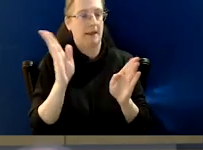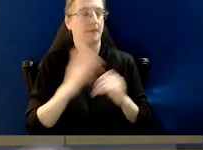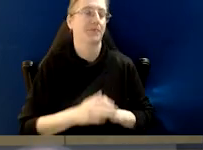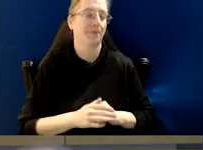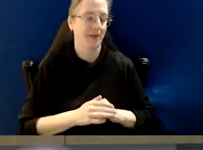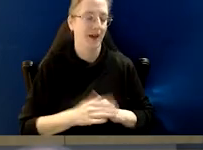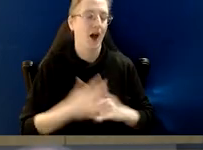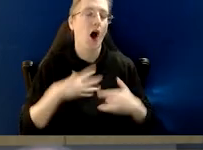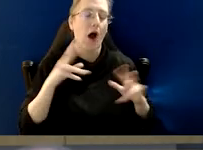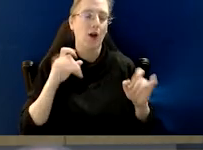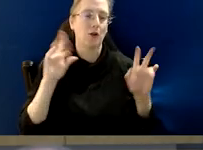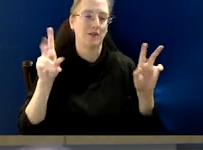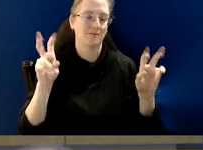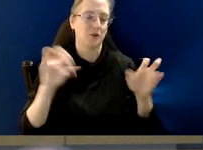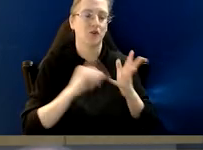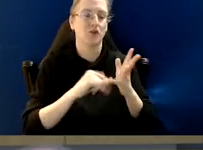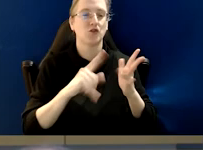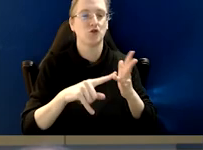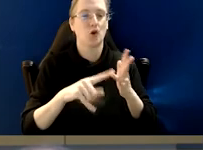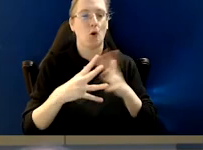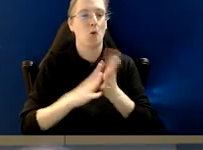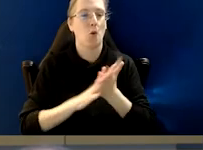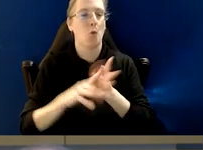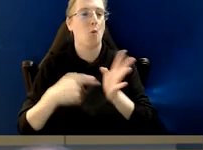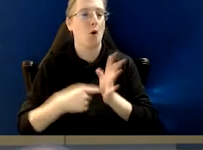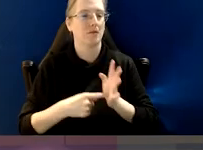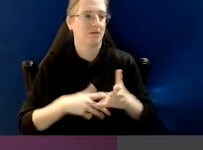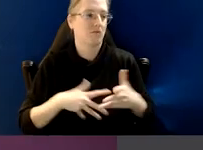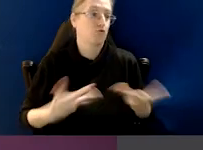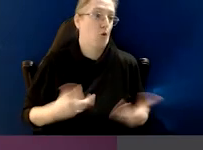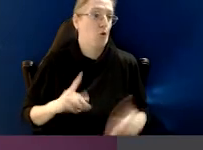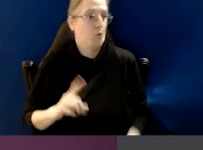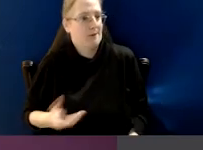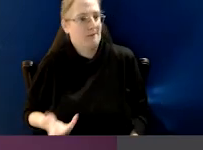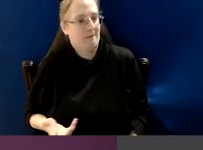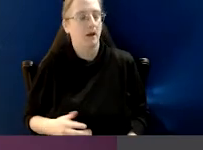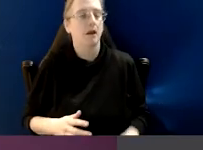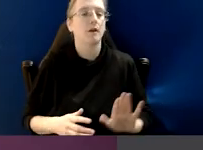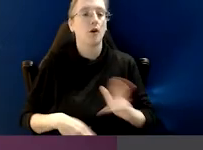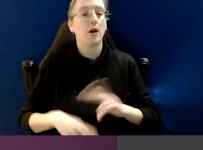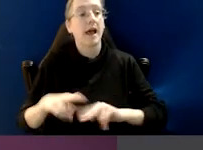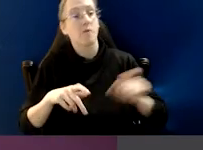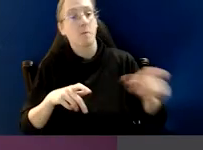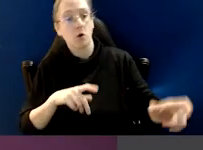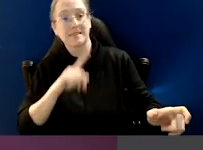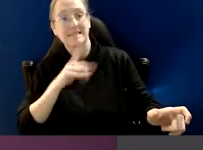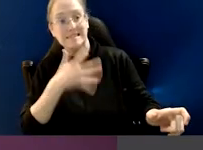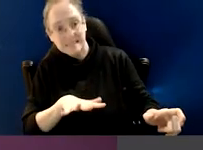but actually I call it the so what factor? When somebody is alleged to have done or not done something,